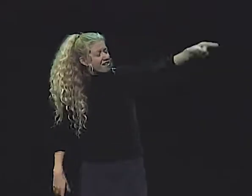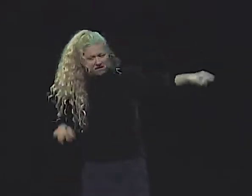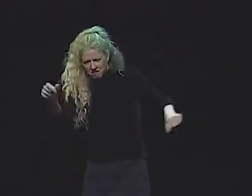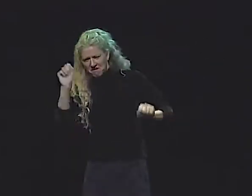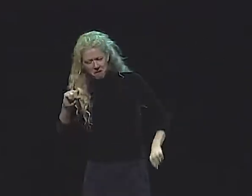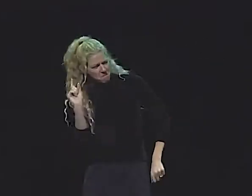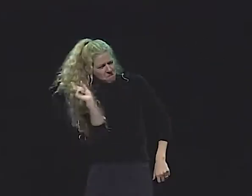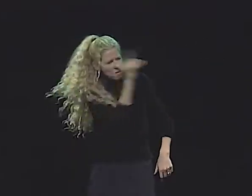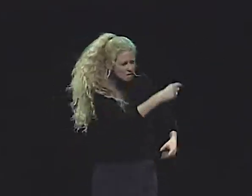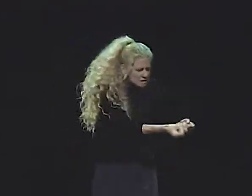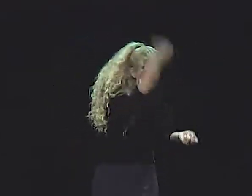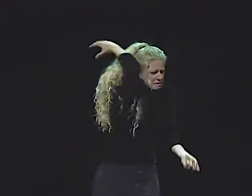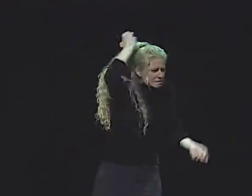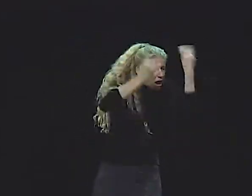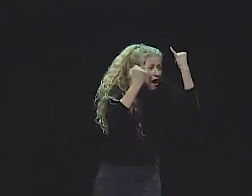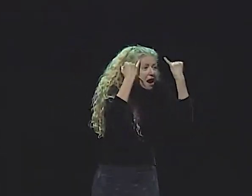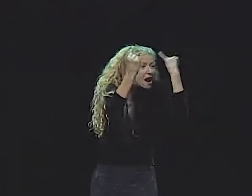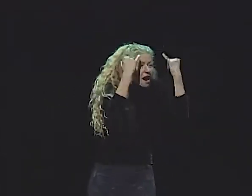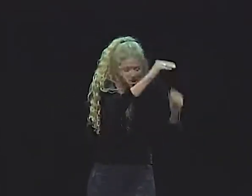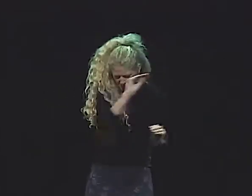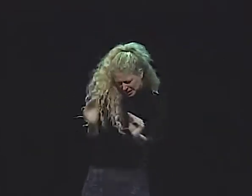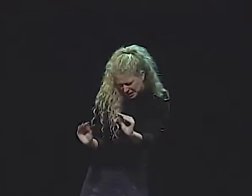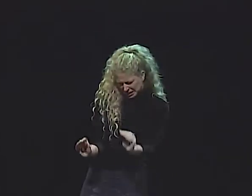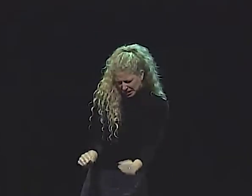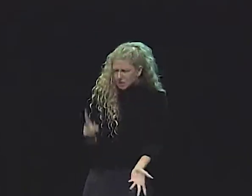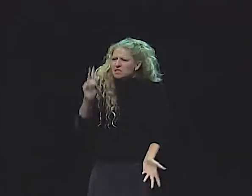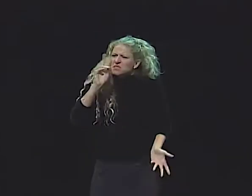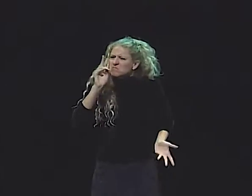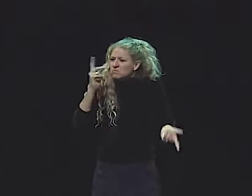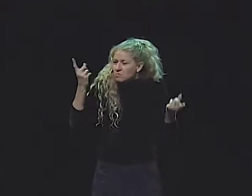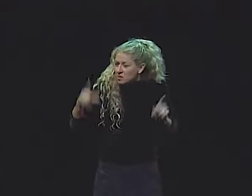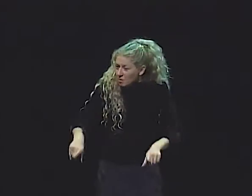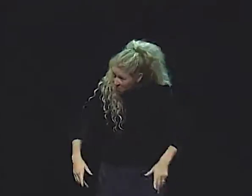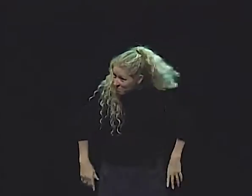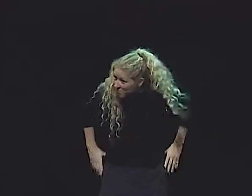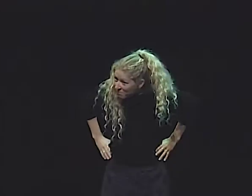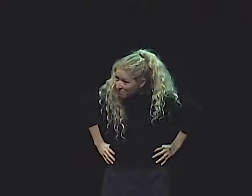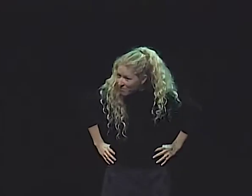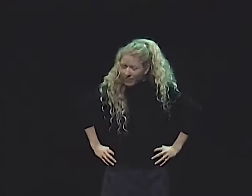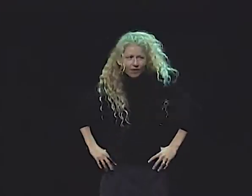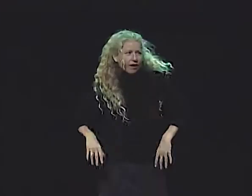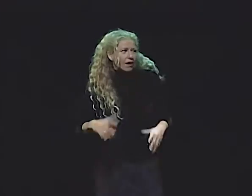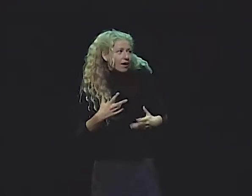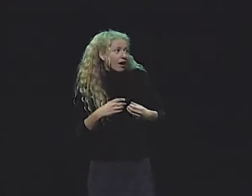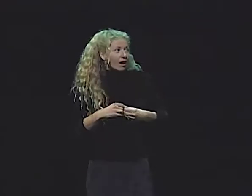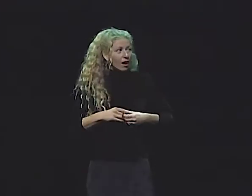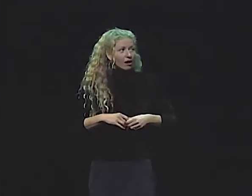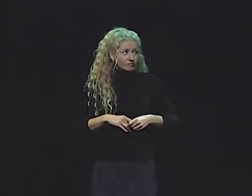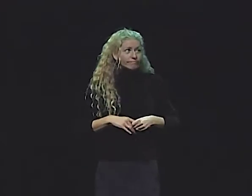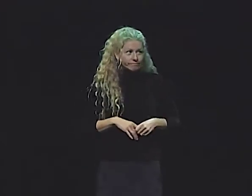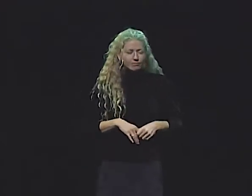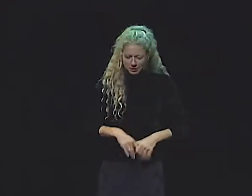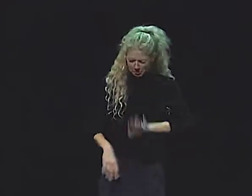"WE NEED TO BE ABLE TO FIX HER. "WE'VE GOT A REALLY OLD JUNKYARD "OVER IN ANOTHER AREA OF HEAVEN. "WHY DON'T YOU GO DIG AROUND AND SEE IF YOU CAN FIND